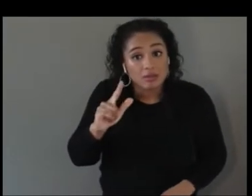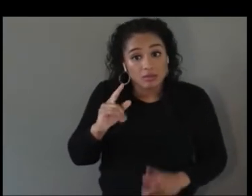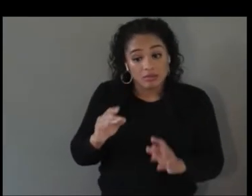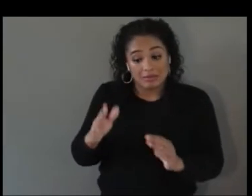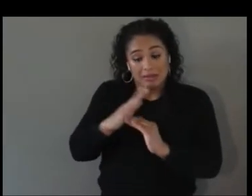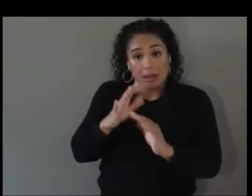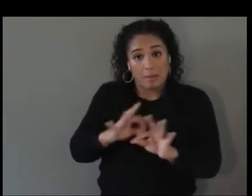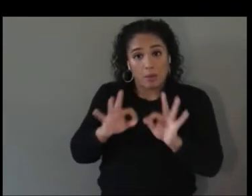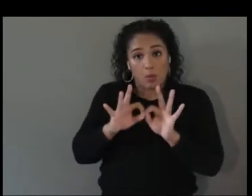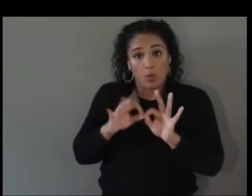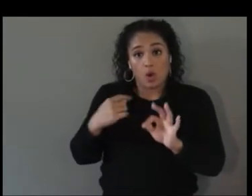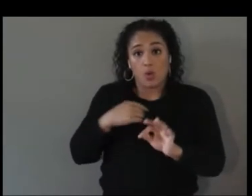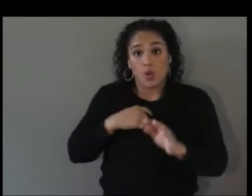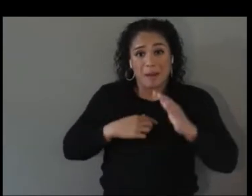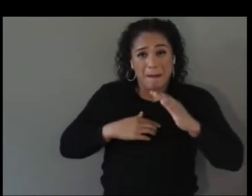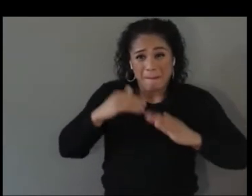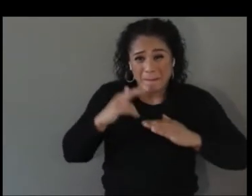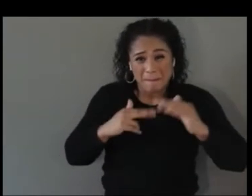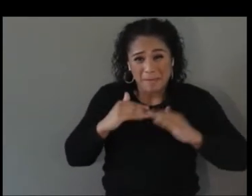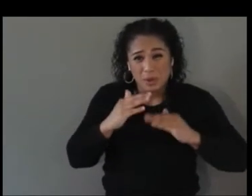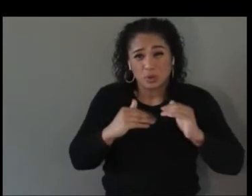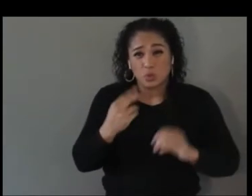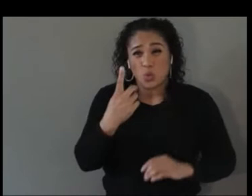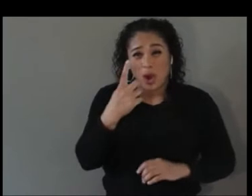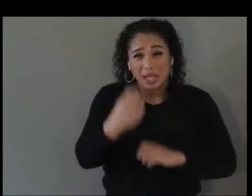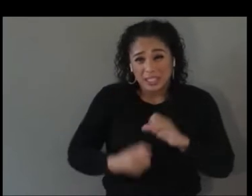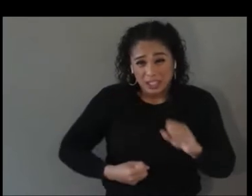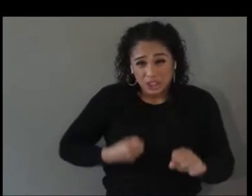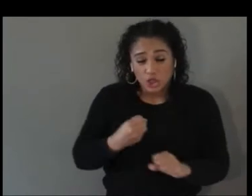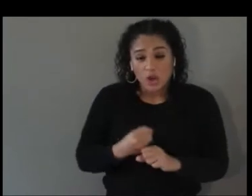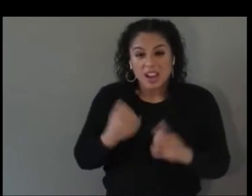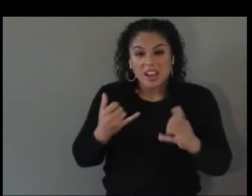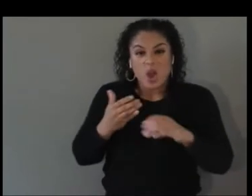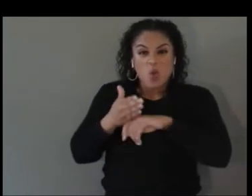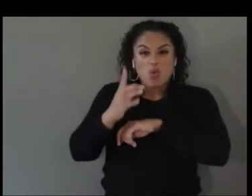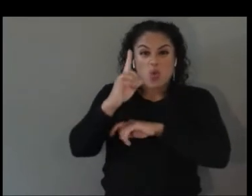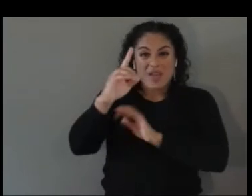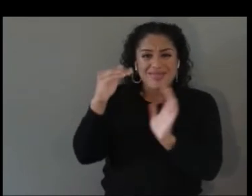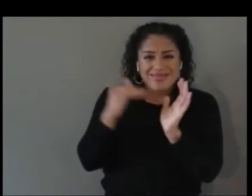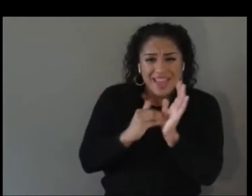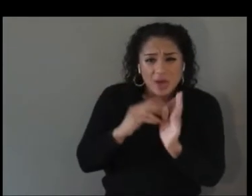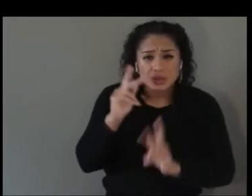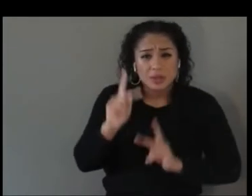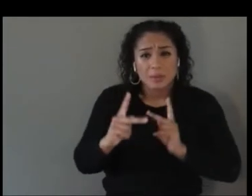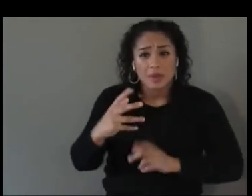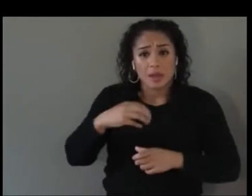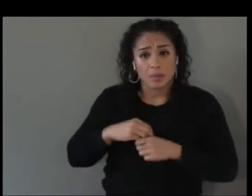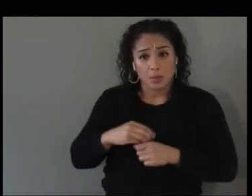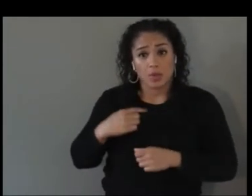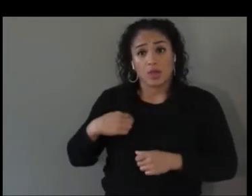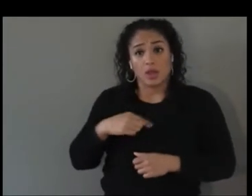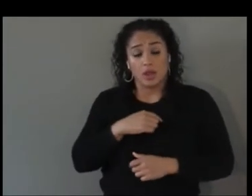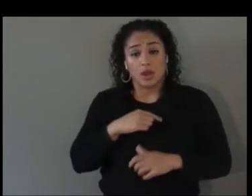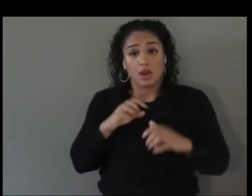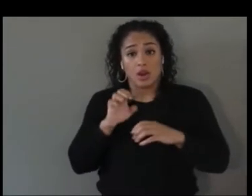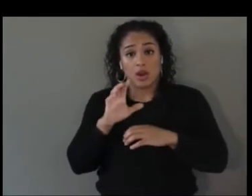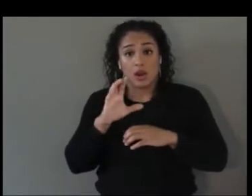1,000 people in our system, ecosystem, no brick and mortar buildings, and we didn't raise a single